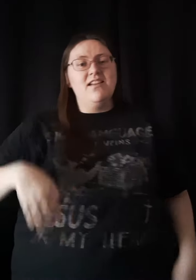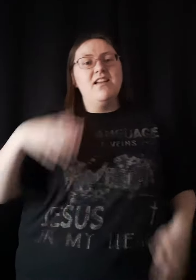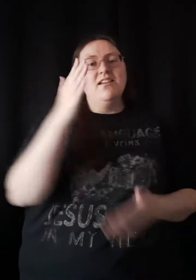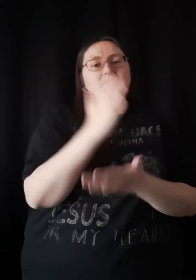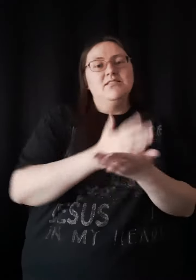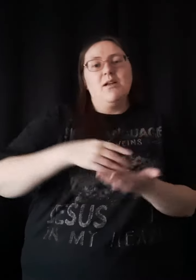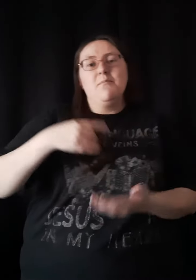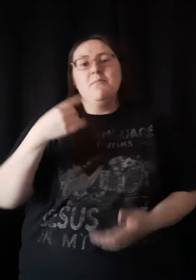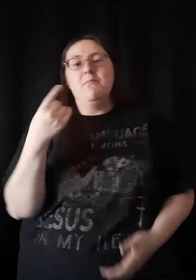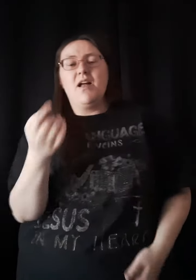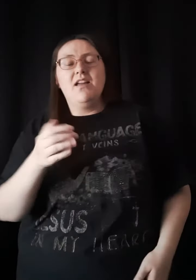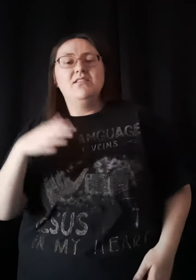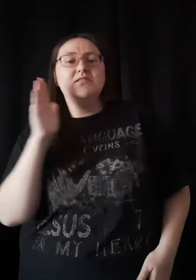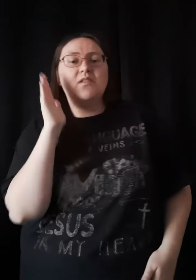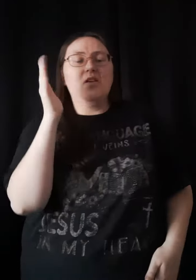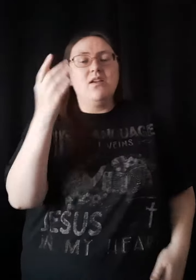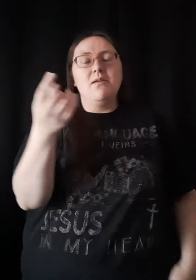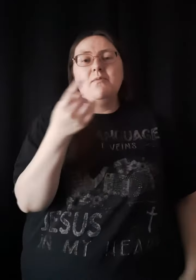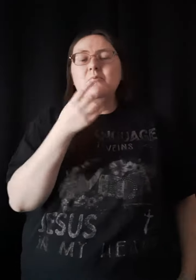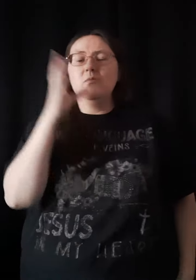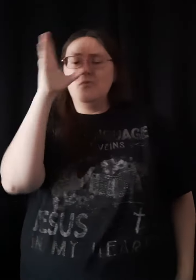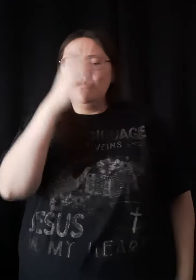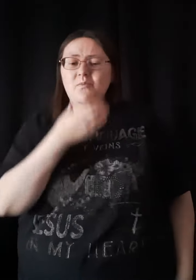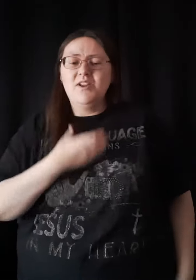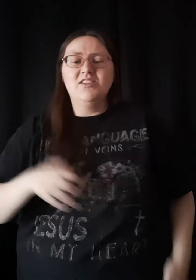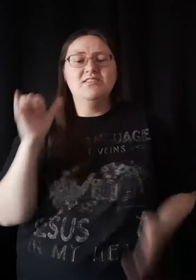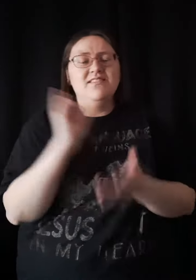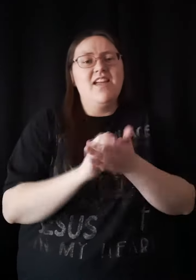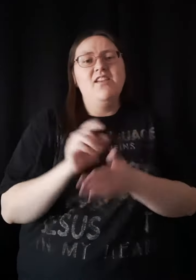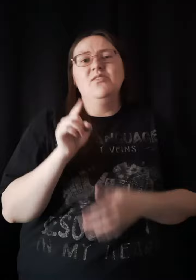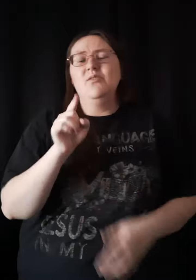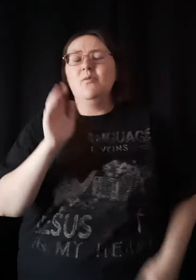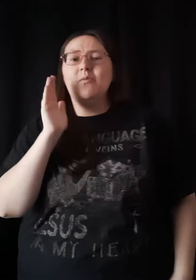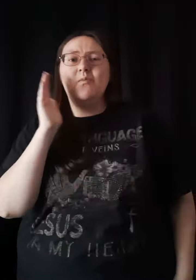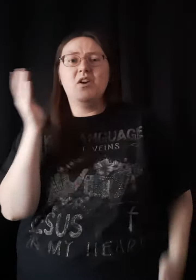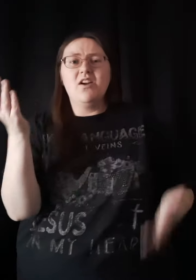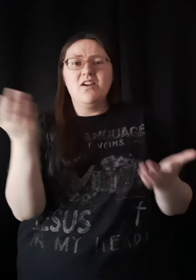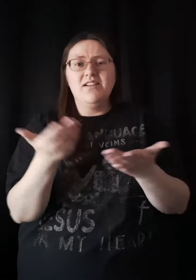Somebody is gonna wish that you were here